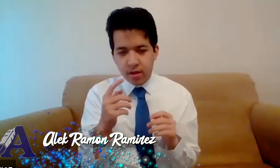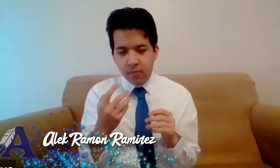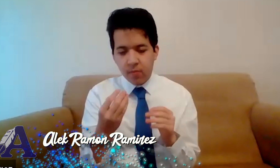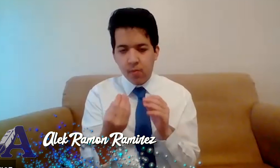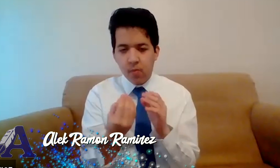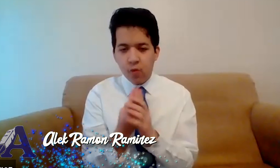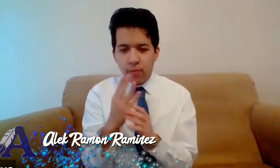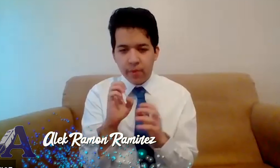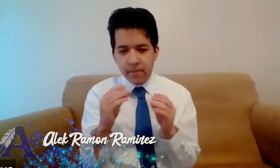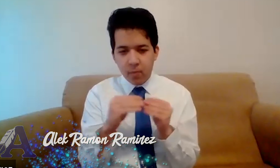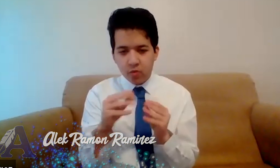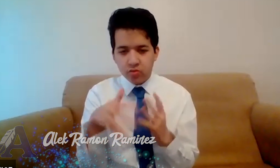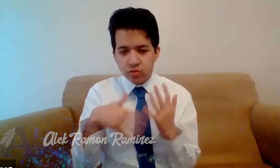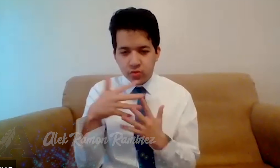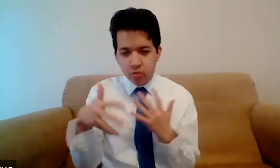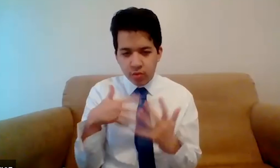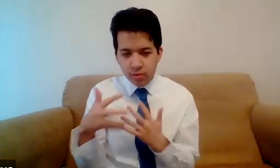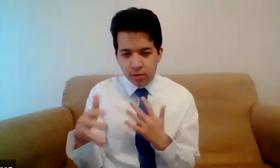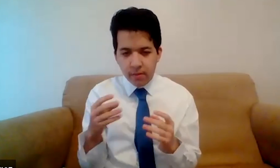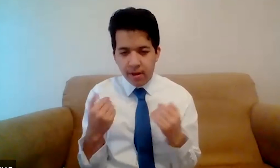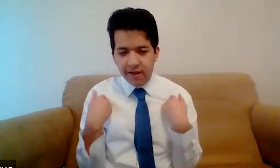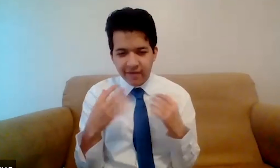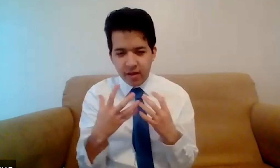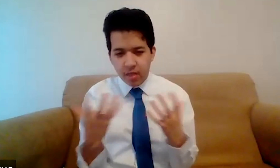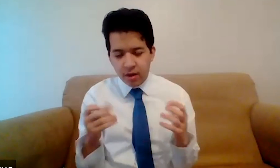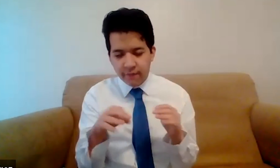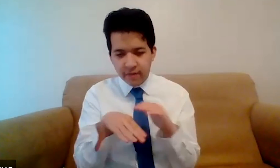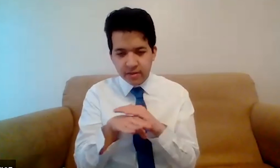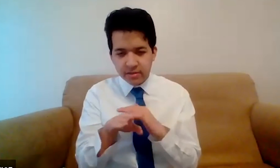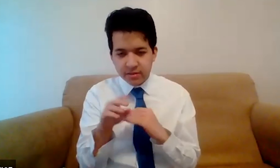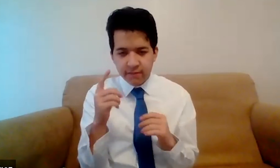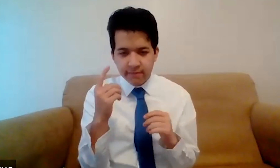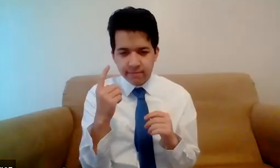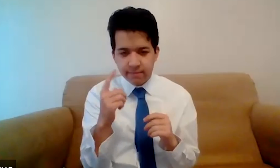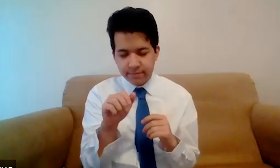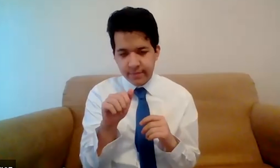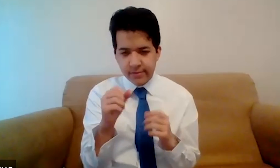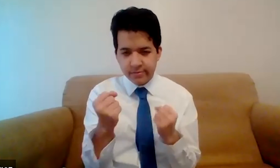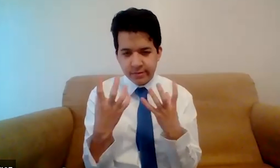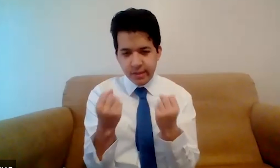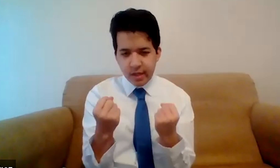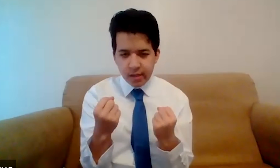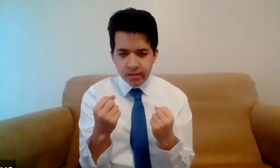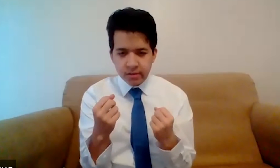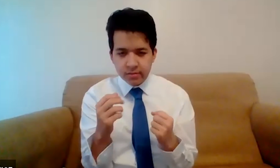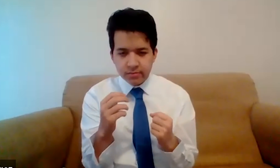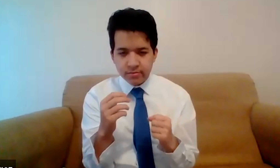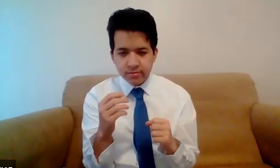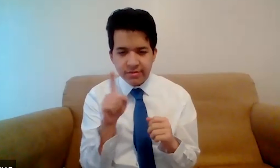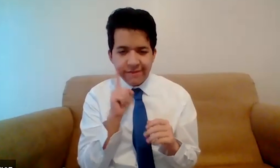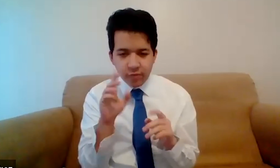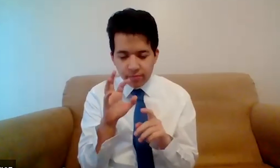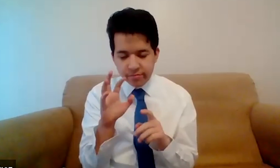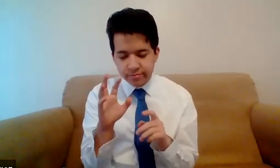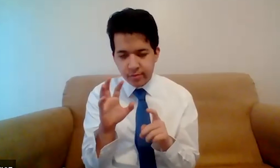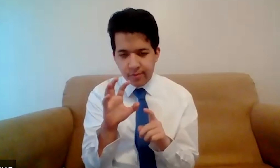AS A PERSON AND BE MORE SOCIAL. I HAVE OPTIONS FOR ACCESSIBILITY THROUGH ASL. AND THE ABILITY TO CONNECT